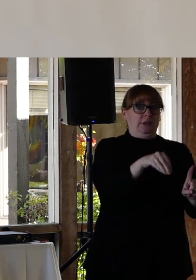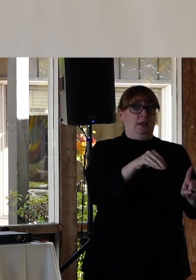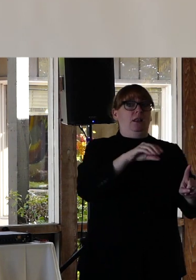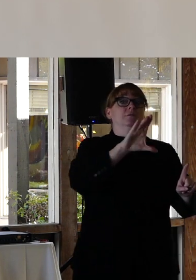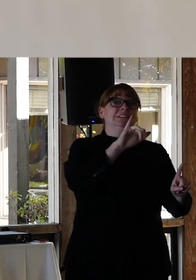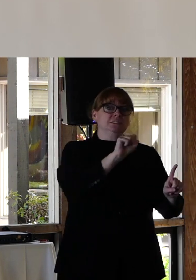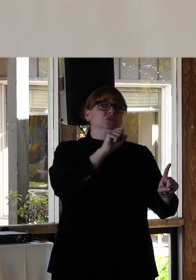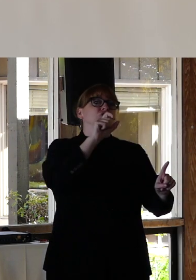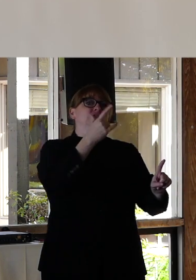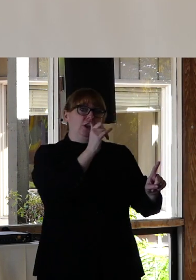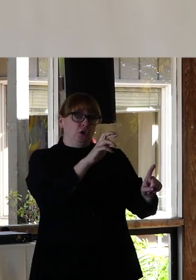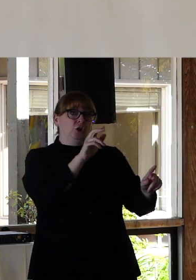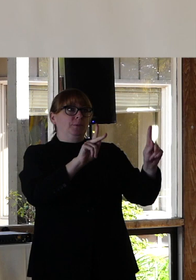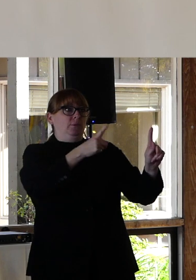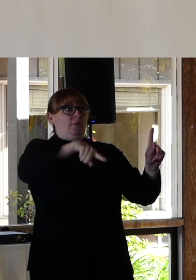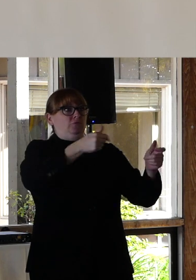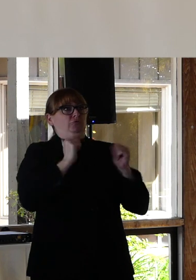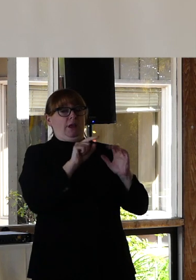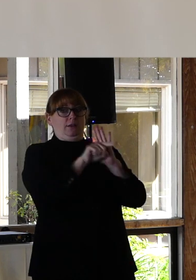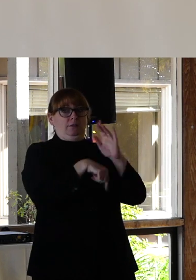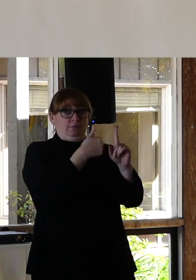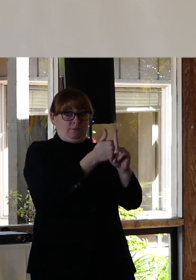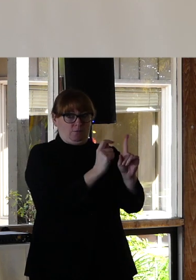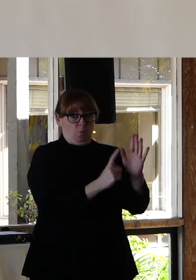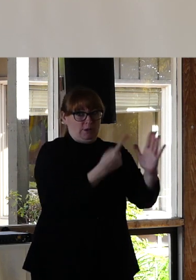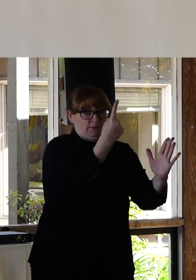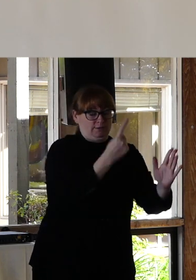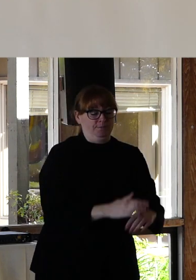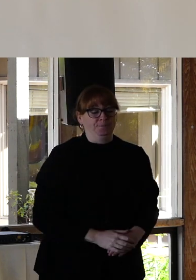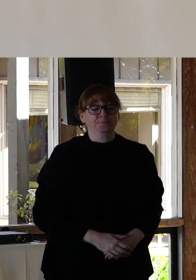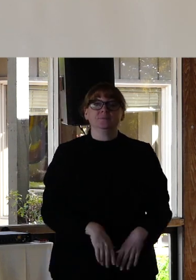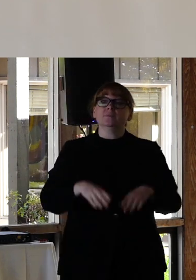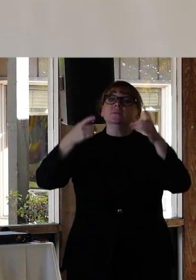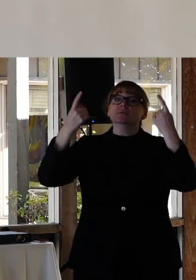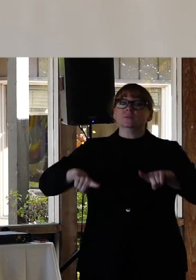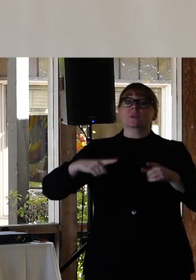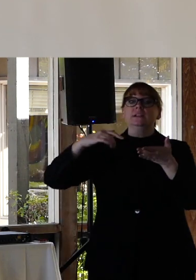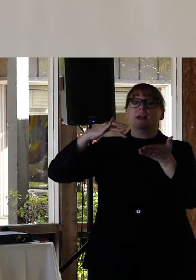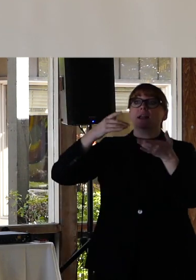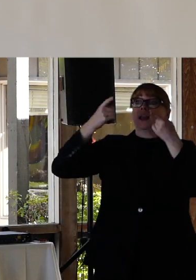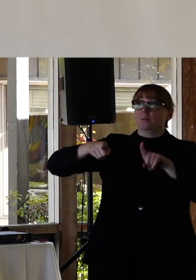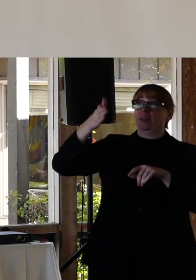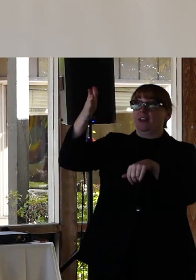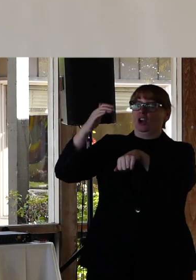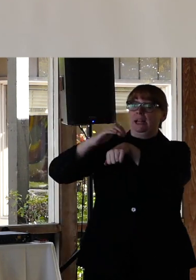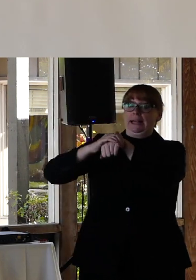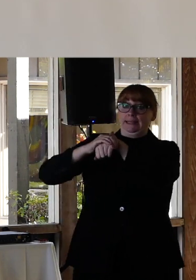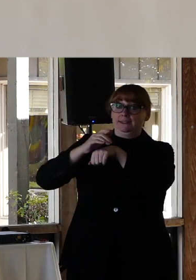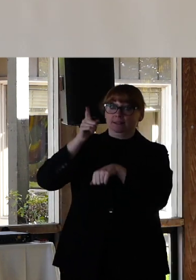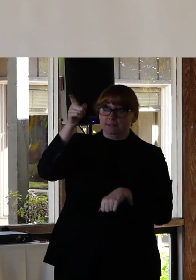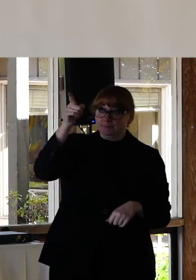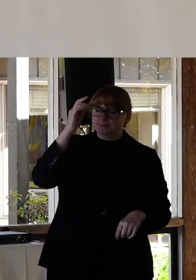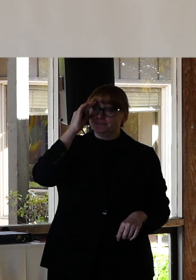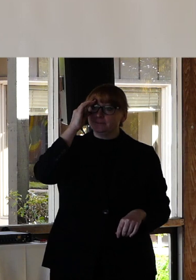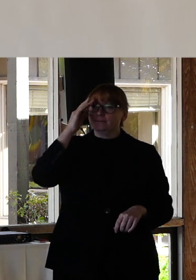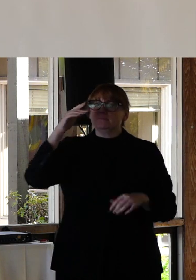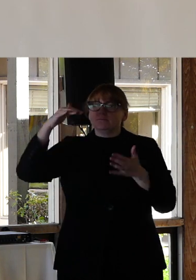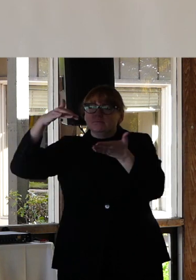least once A study from England. Has showed that people with some sort